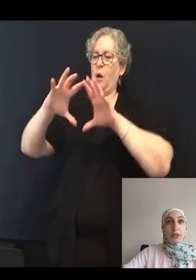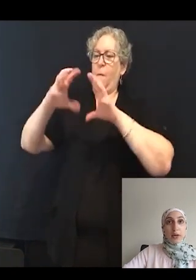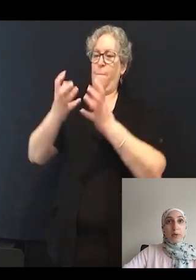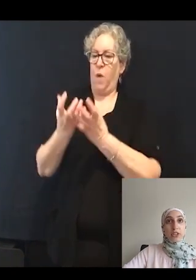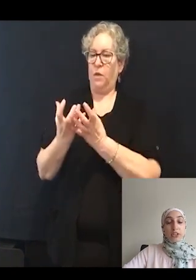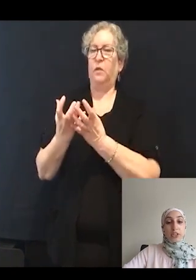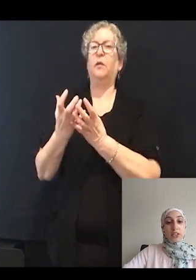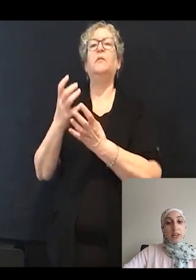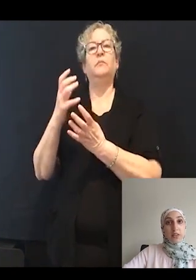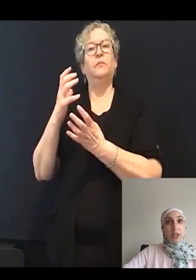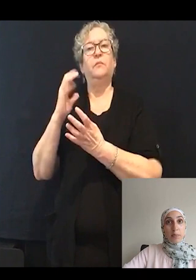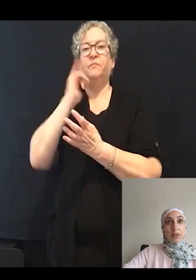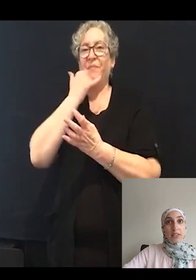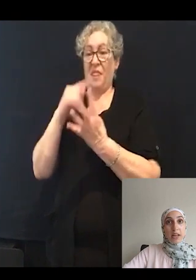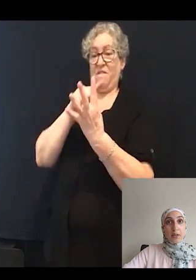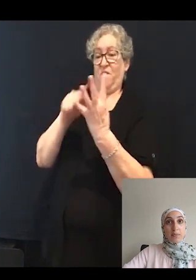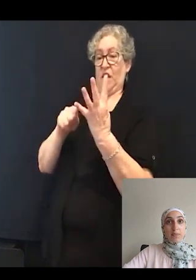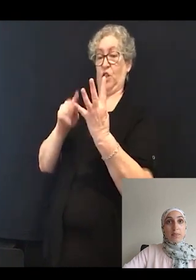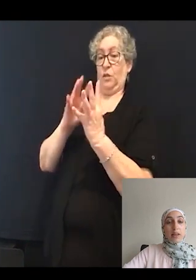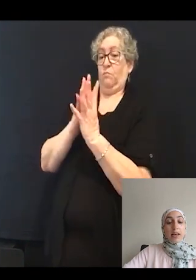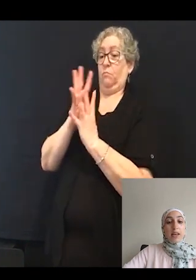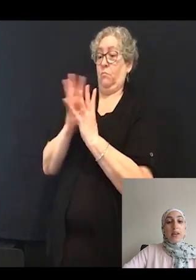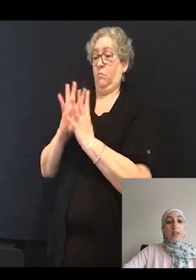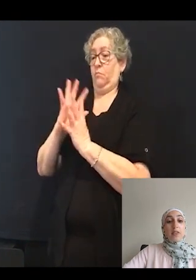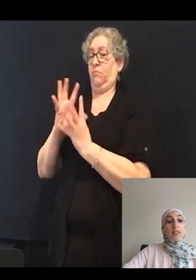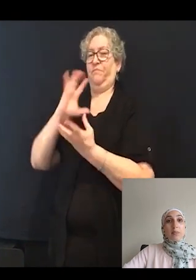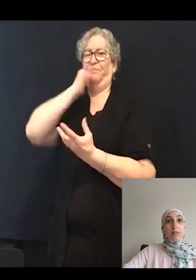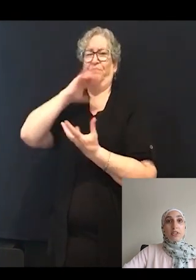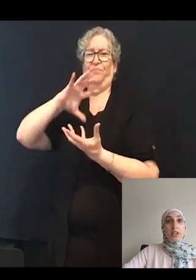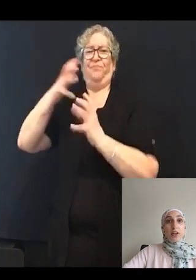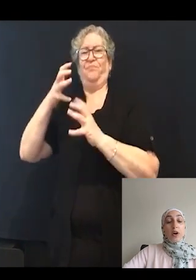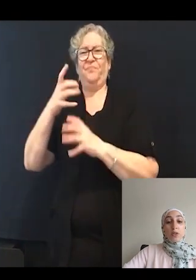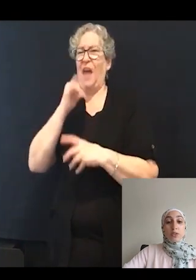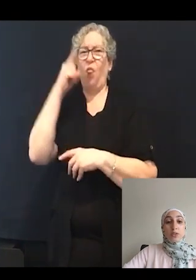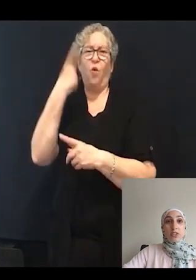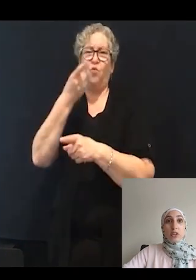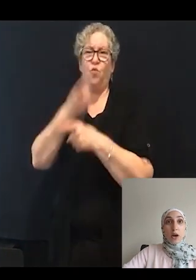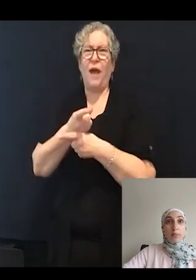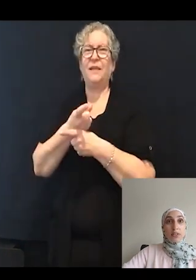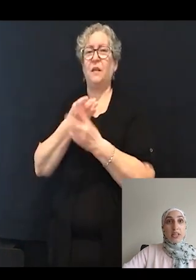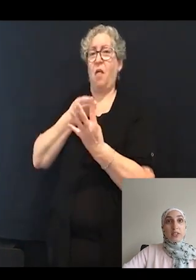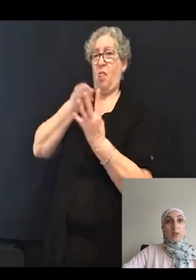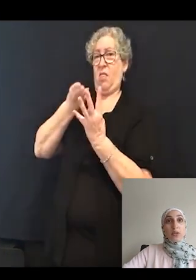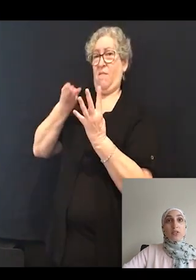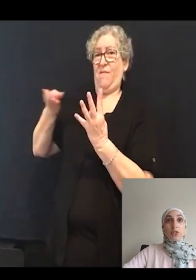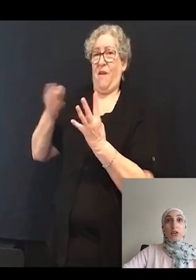like projections at the top of the cell. This zebrafish line also does not present with a startle